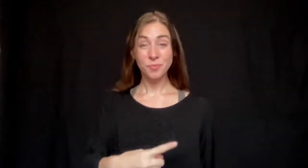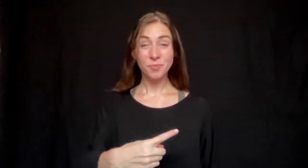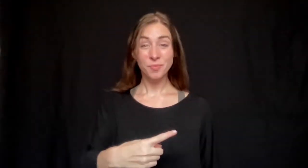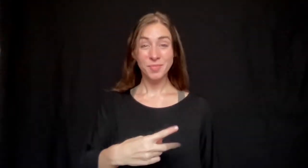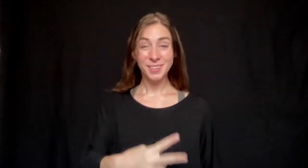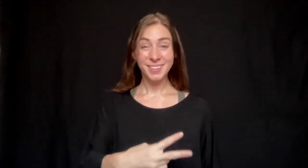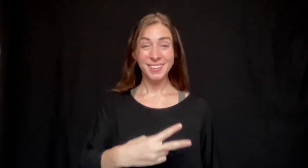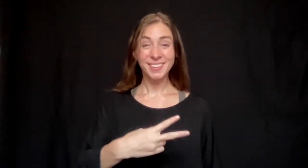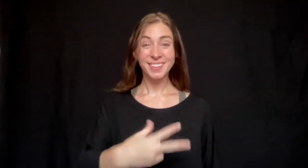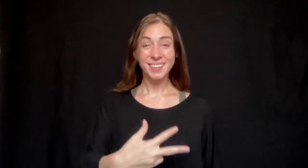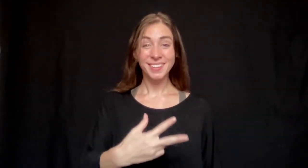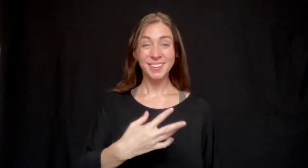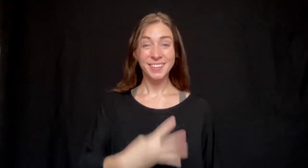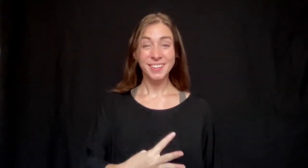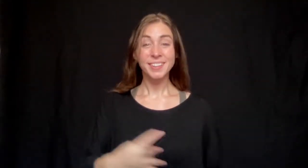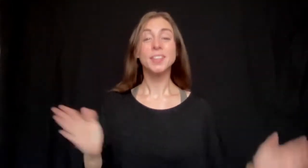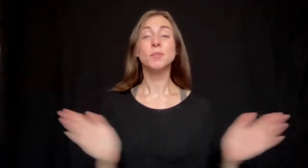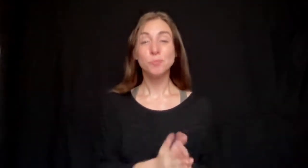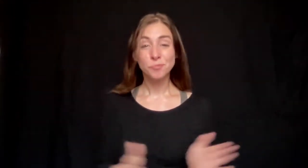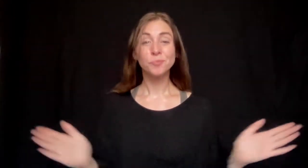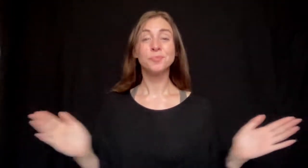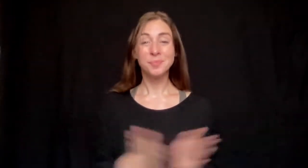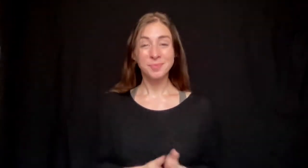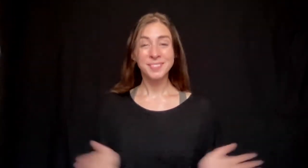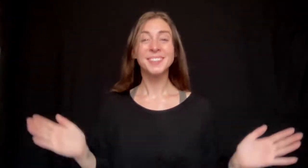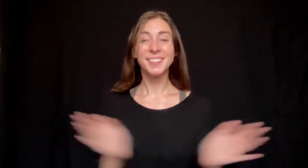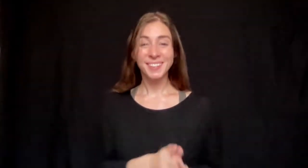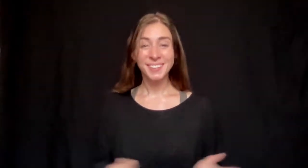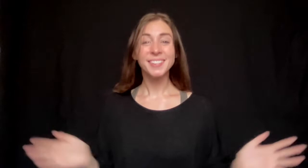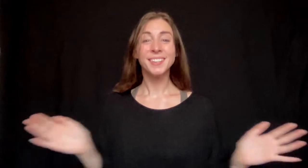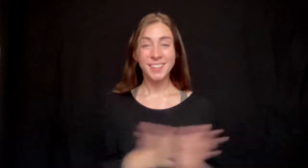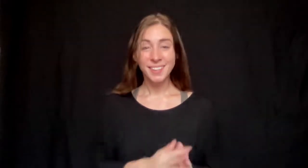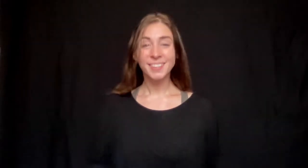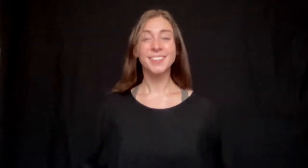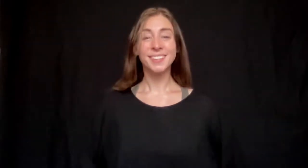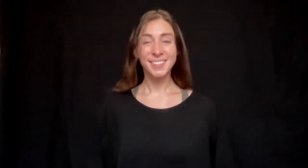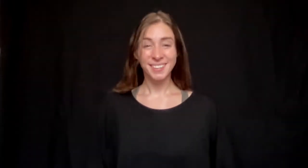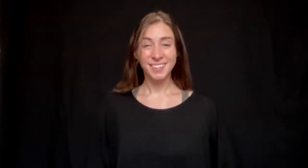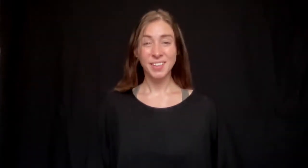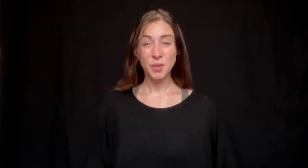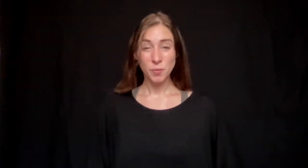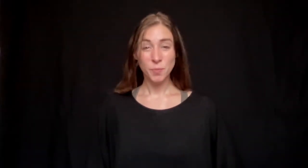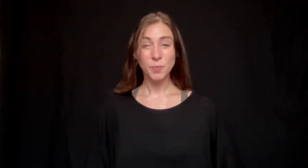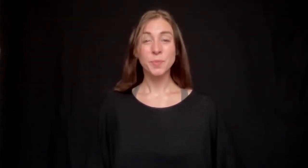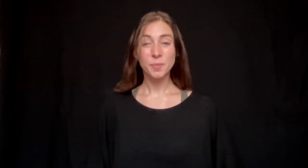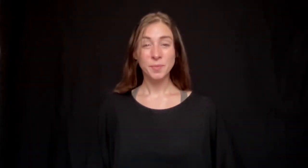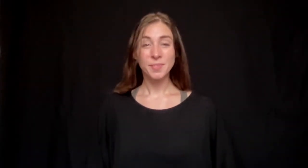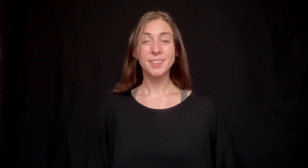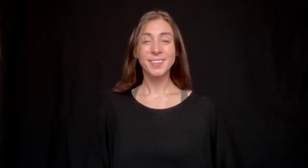One two three four